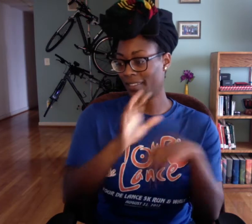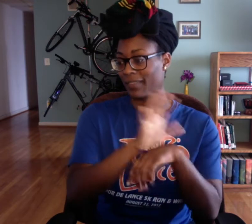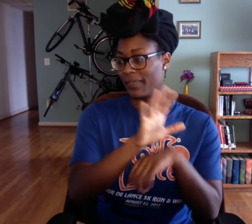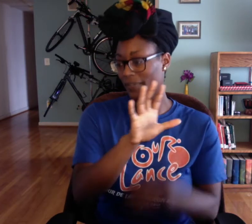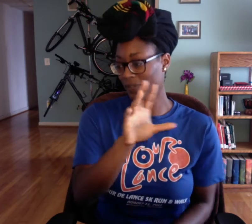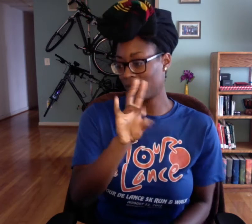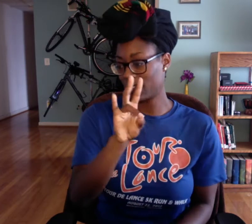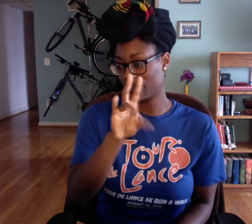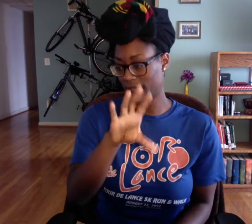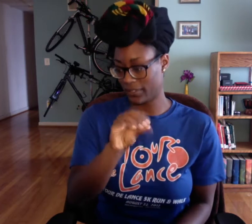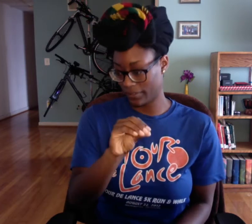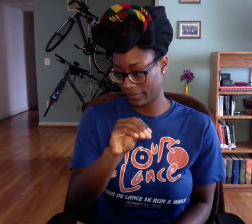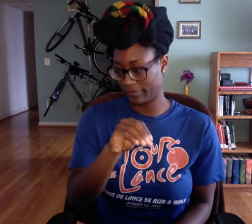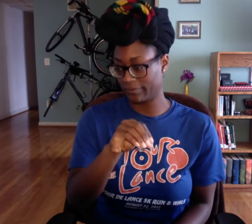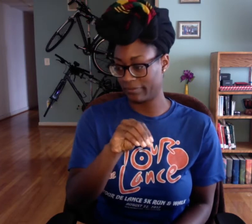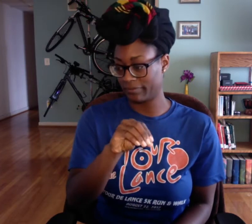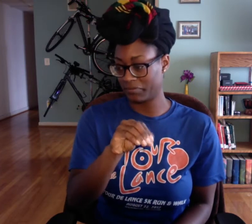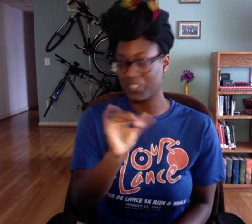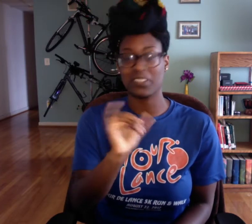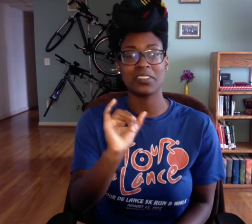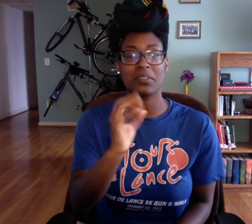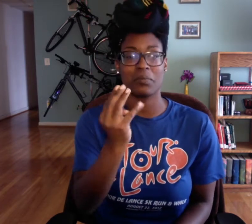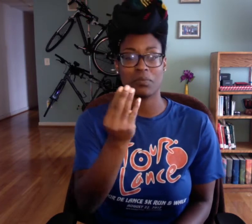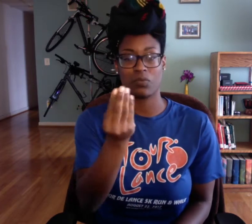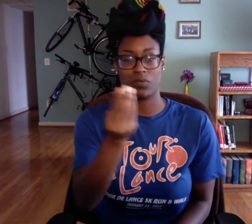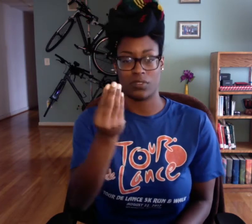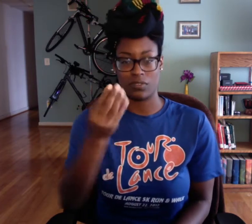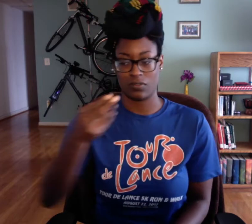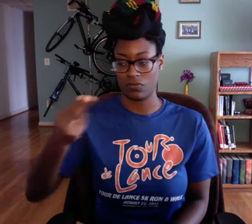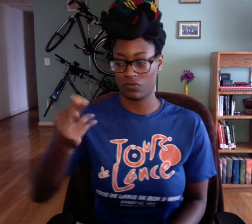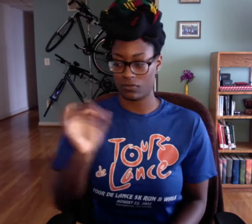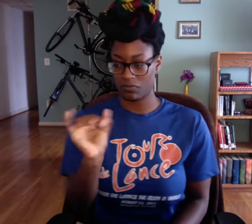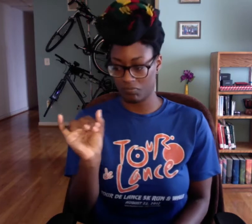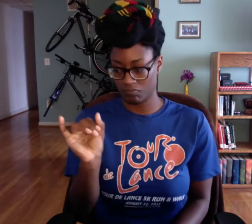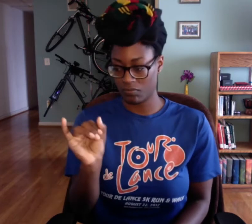So Monday I have class 5-7:50 PM and that's the same Mondays, Wednesdays, and Thursdays.